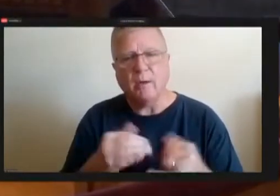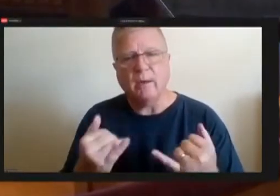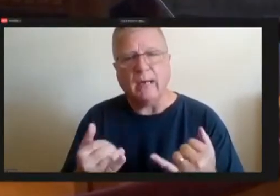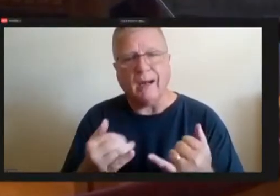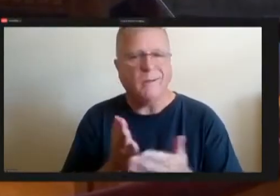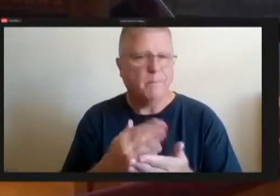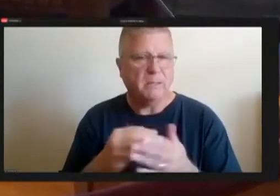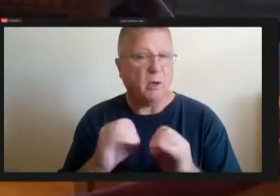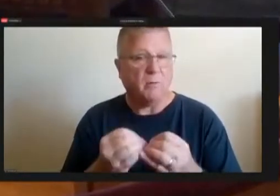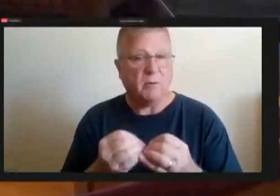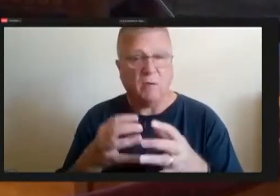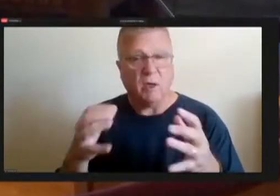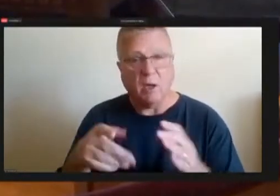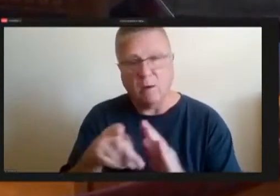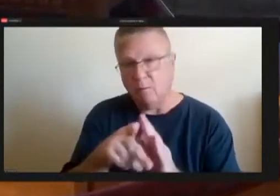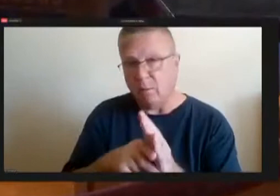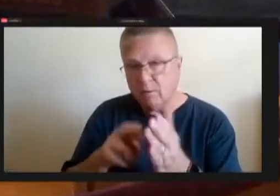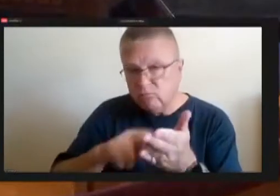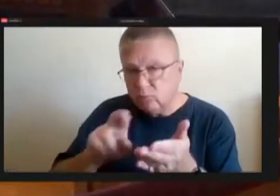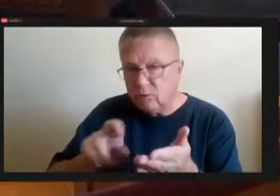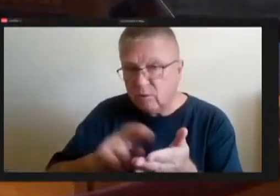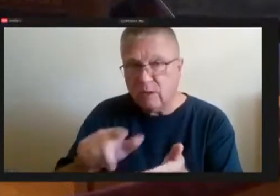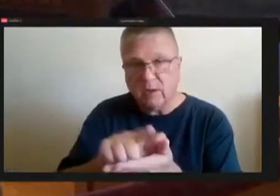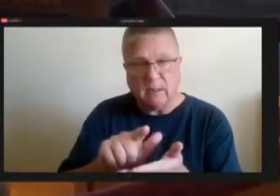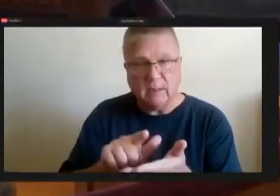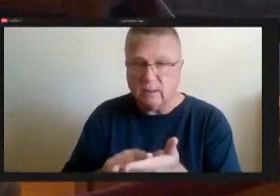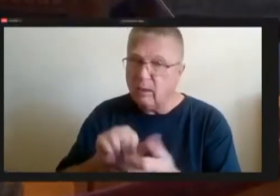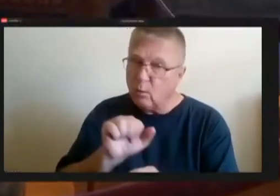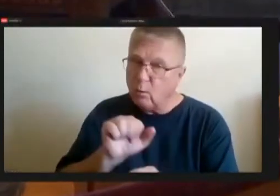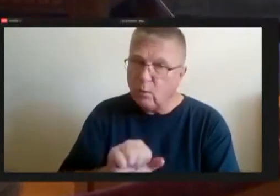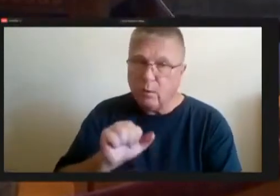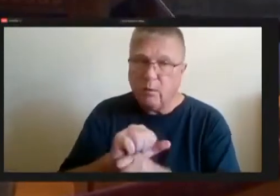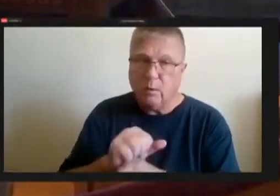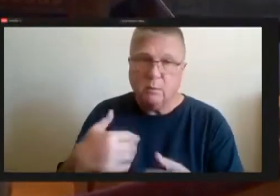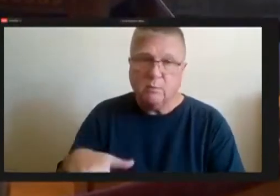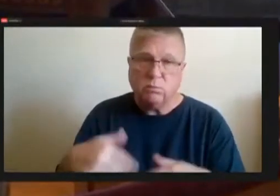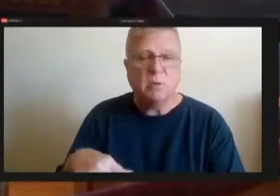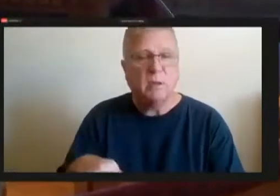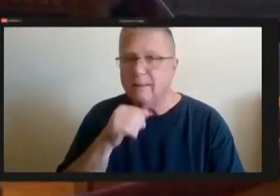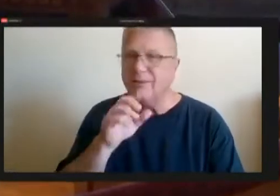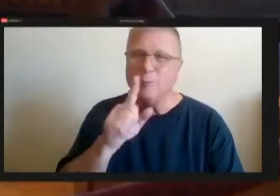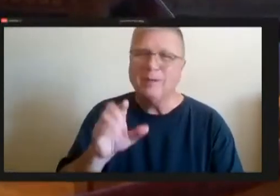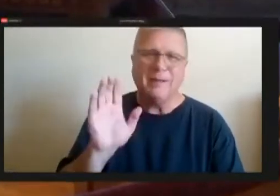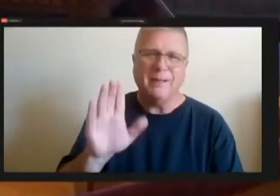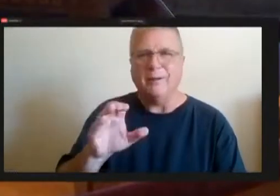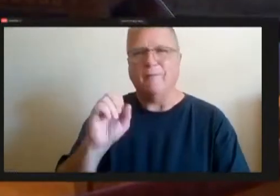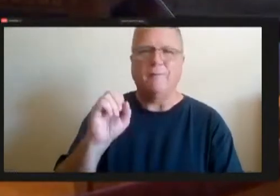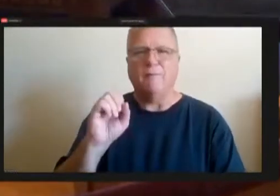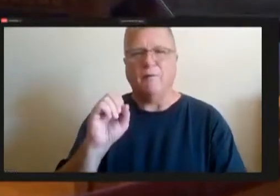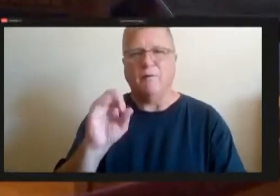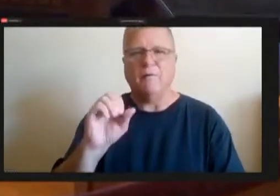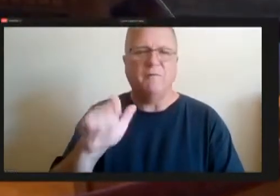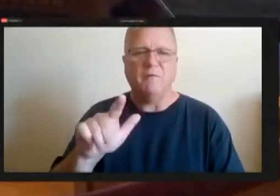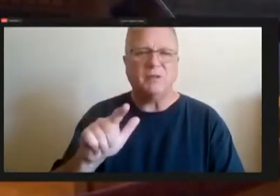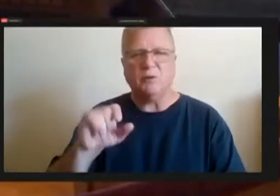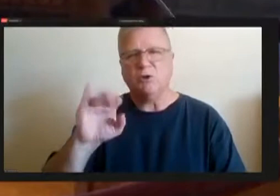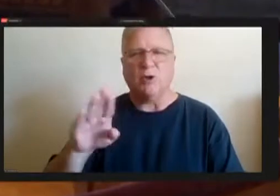and legislative work. It's not really their official job titles, and it's an extra item for their plate so